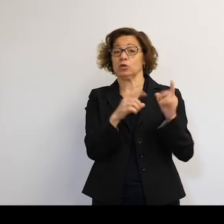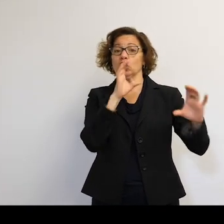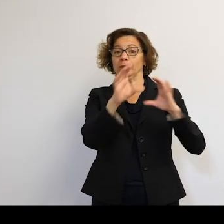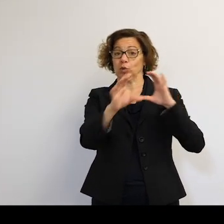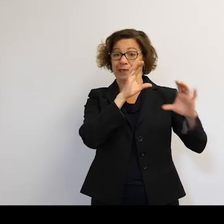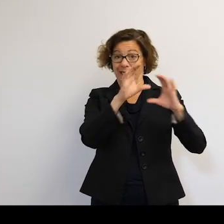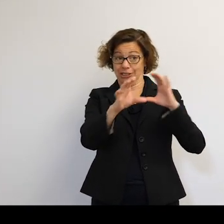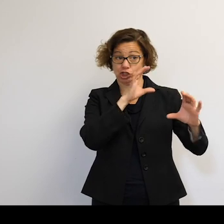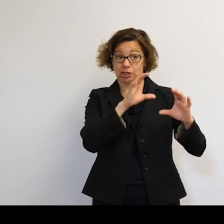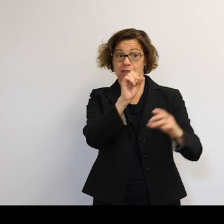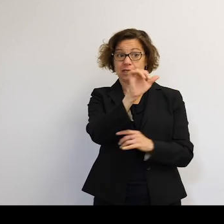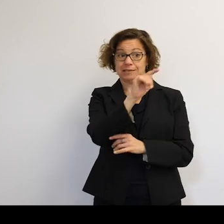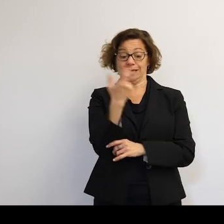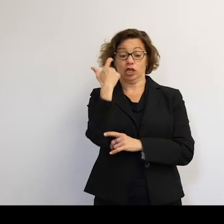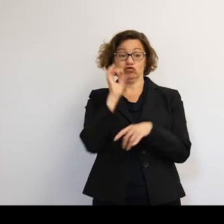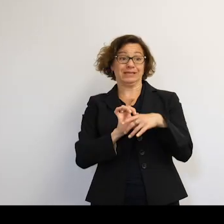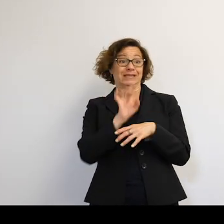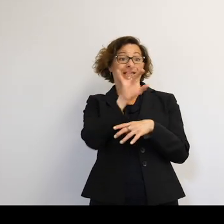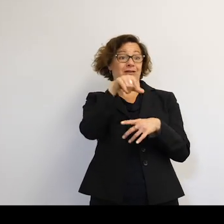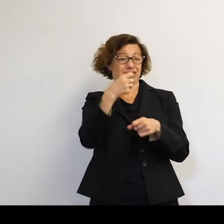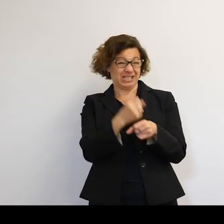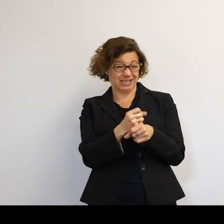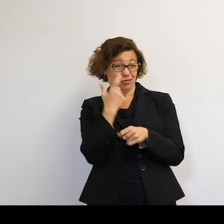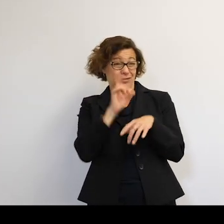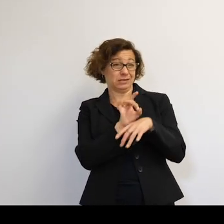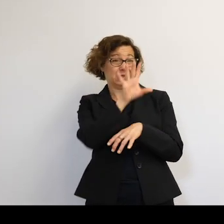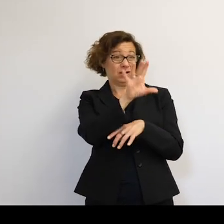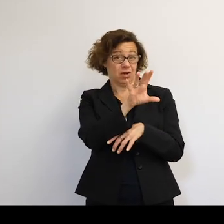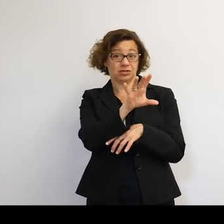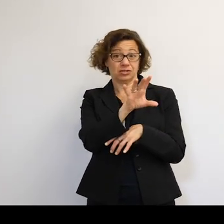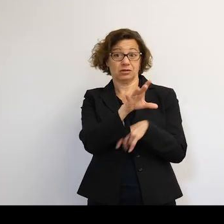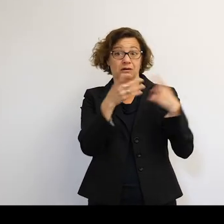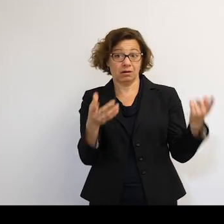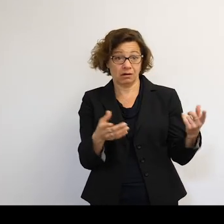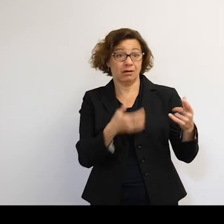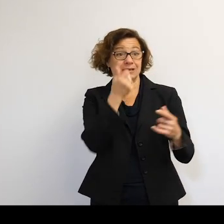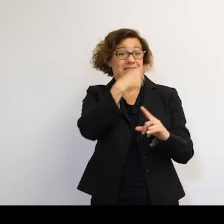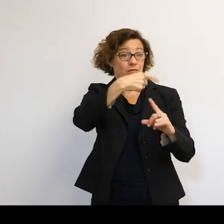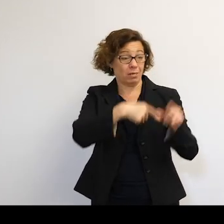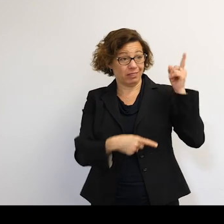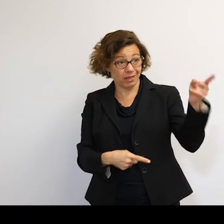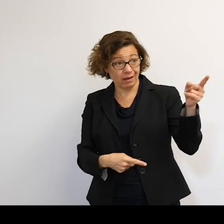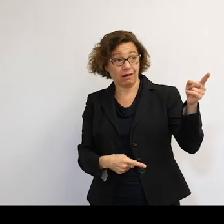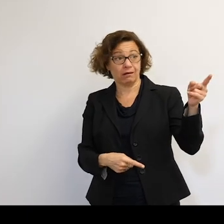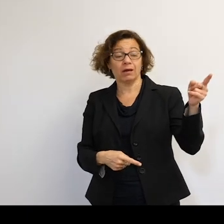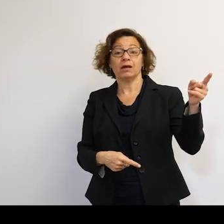satellite that was just launched earlier this year by India-- only been up a couple of months. And now in hindsight, if it was that,